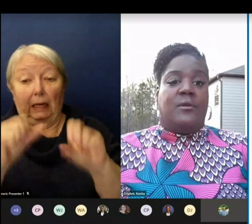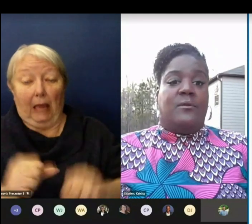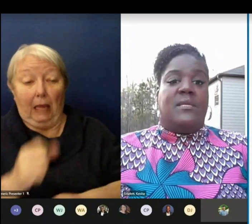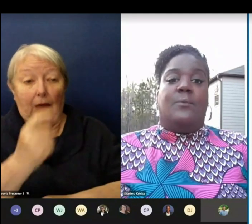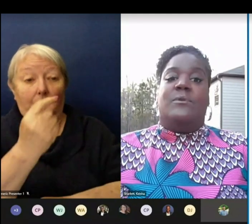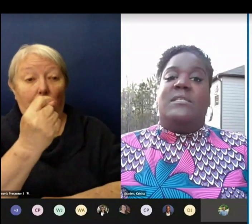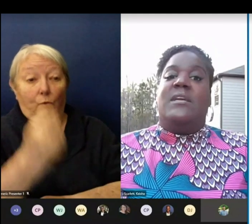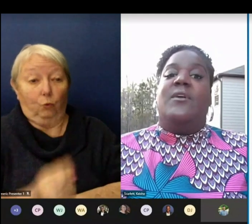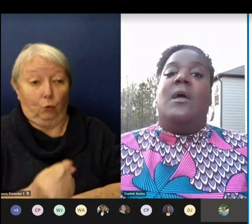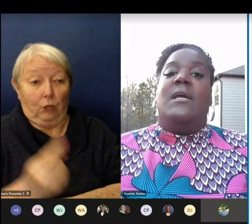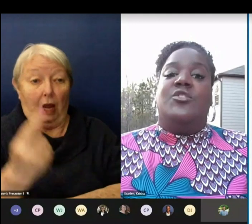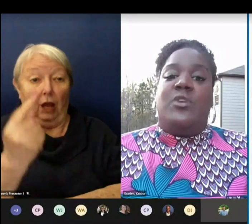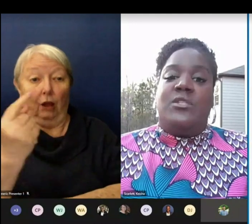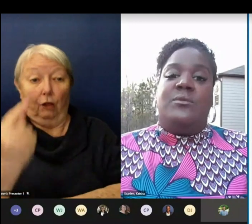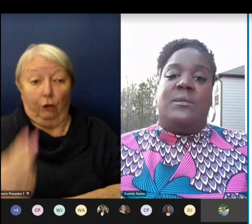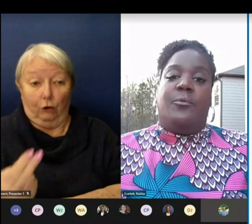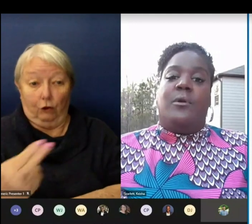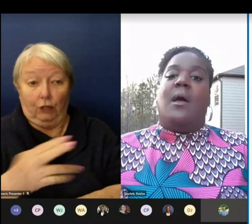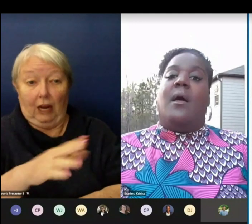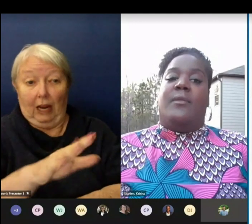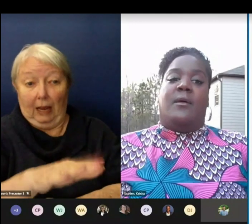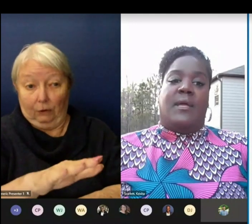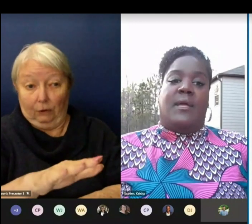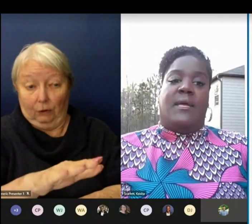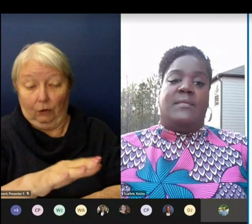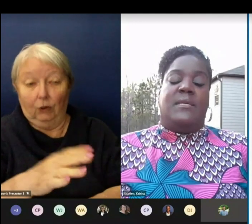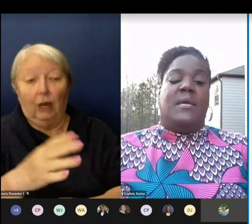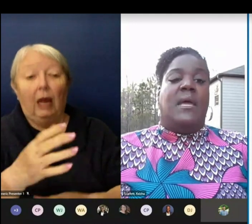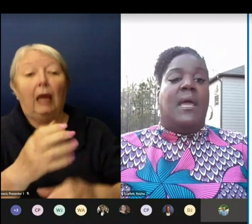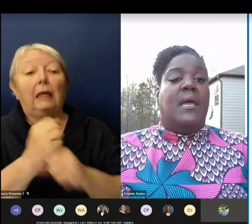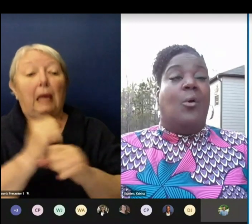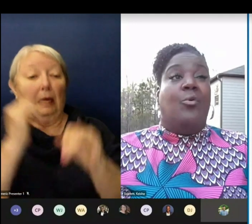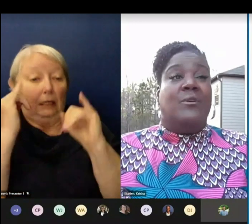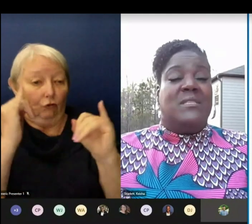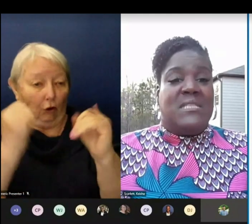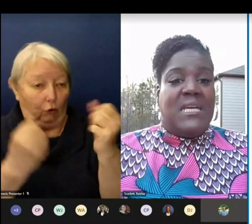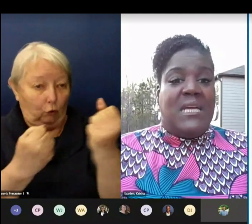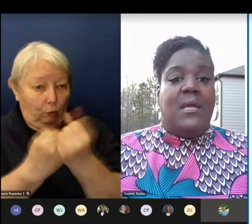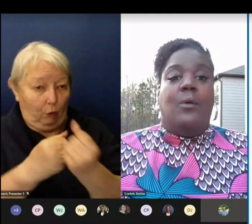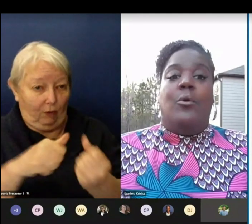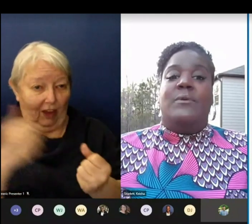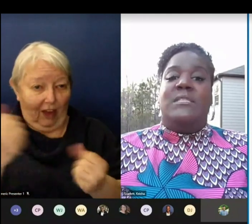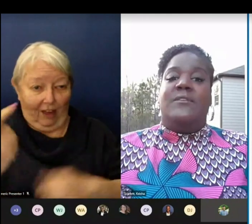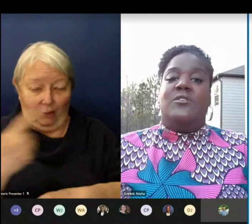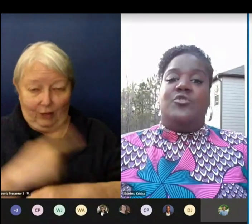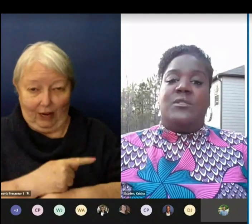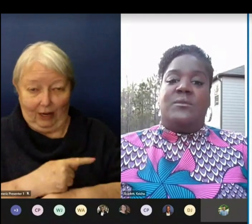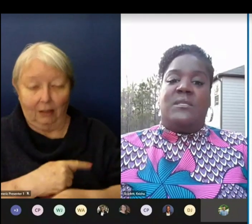and receive instructional support on the other days. And Cohort C will receive instructional support